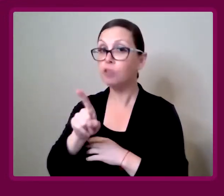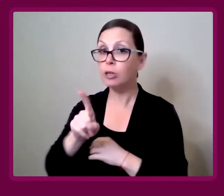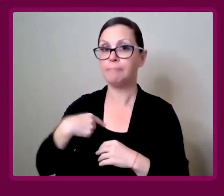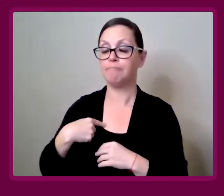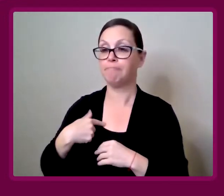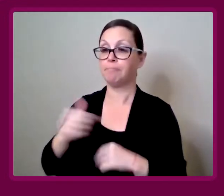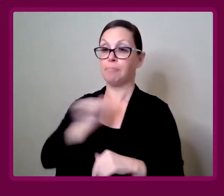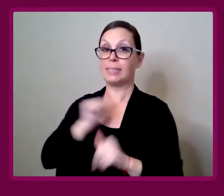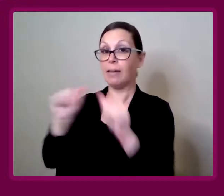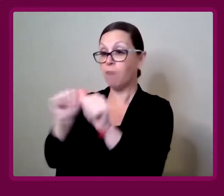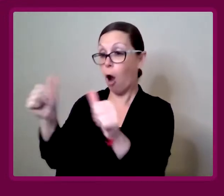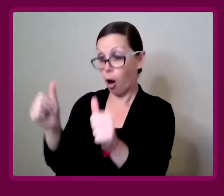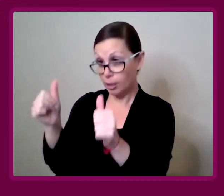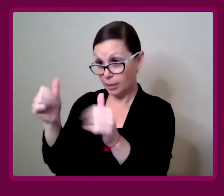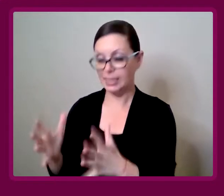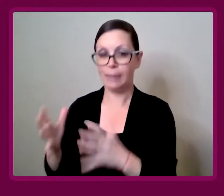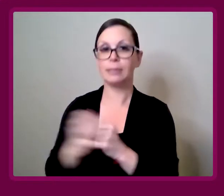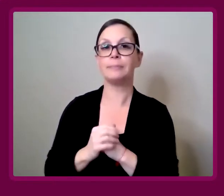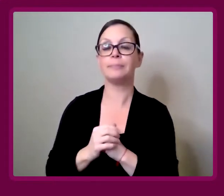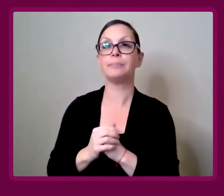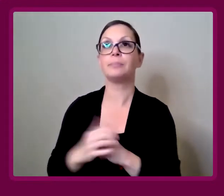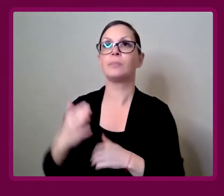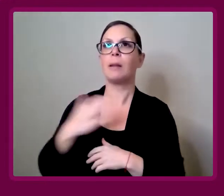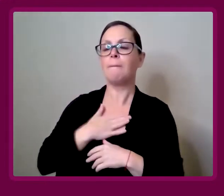Amy Francis-Smith: Sure. I'm an architect.